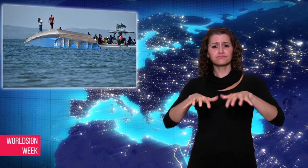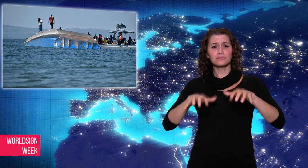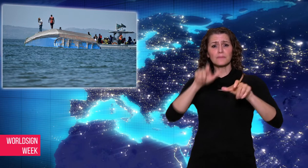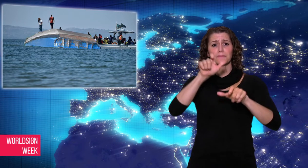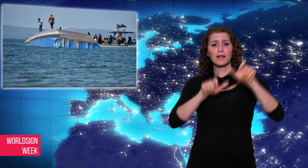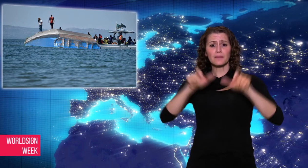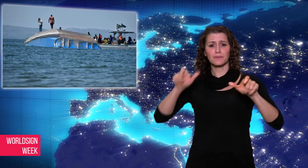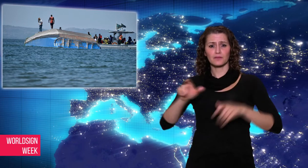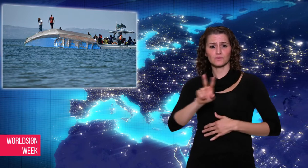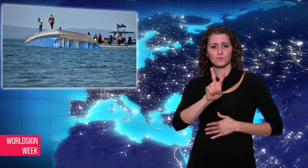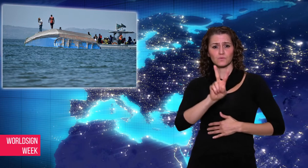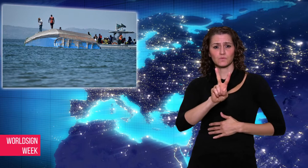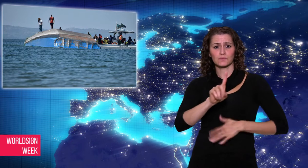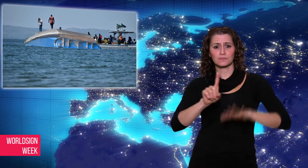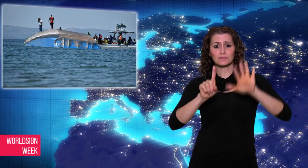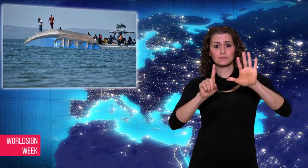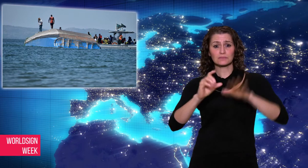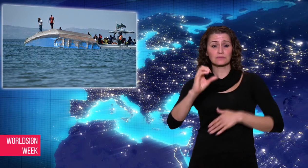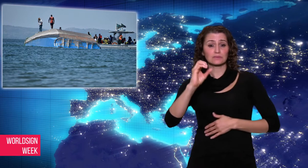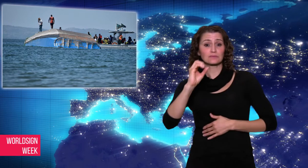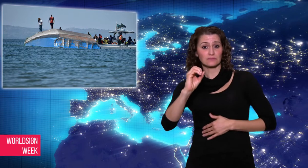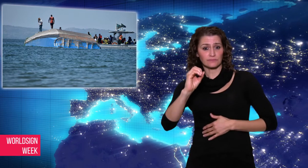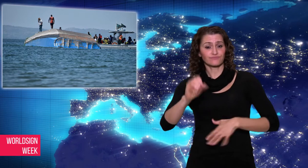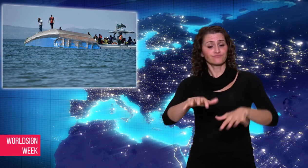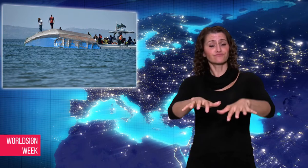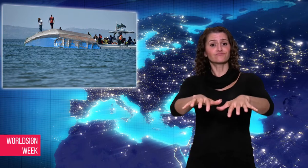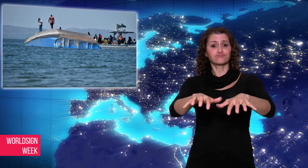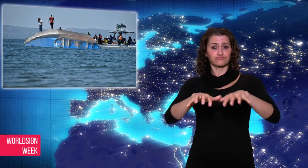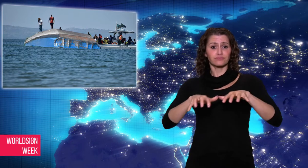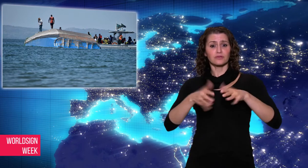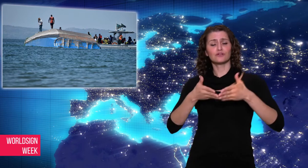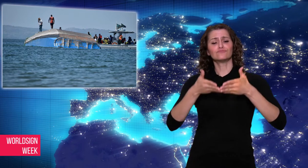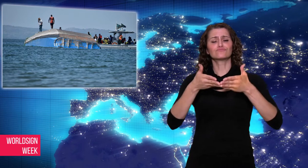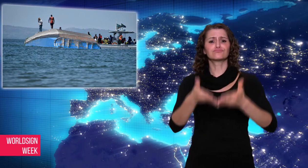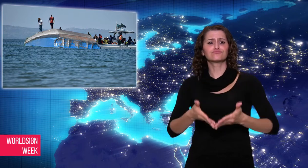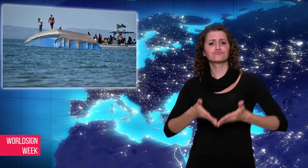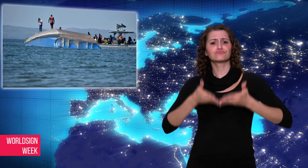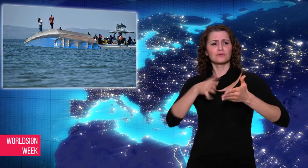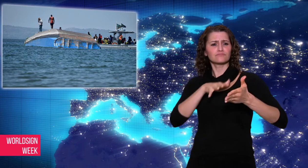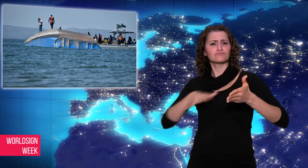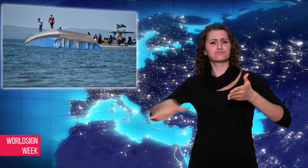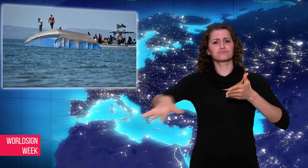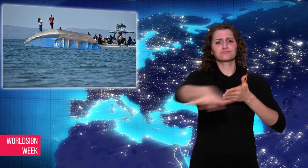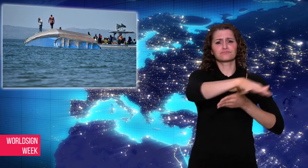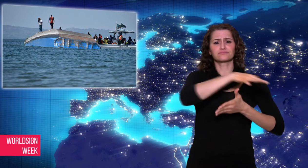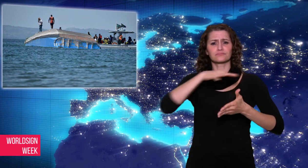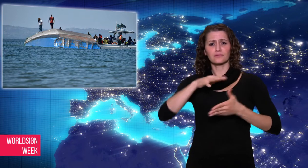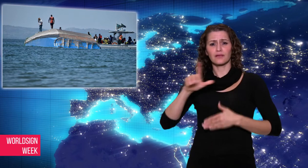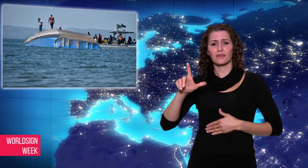was carrying 260 passengers